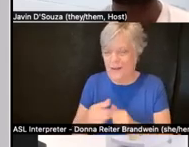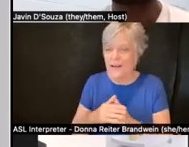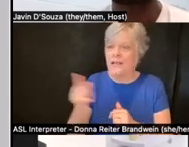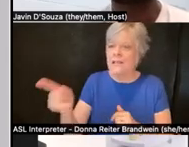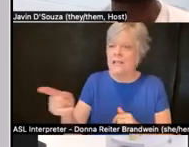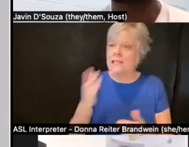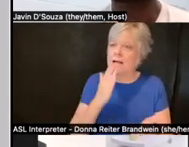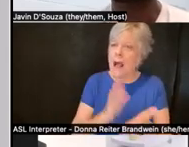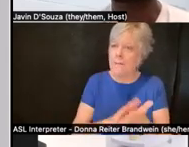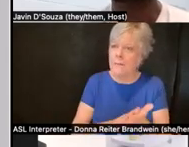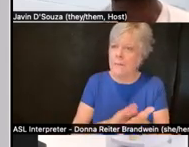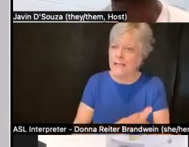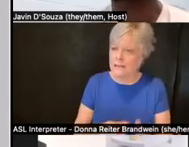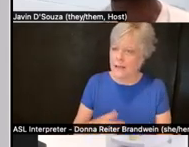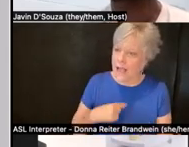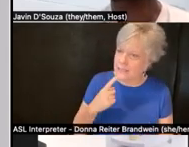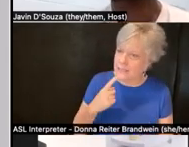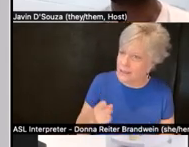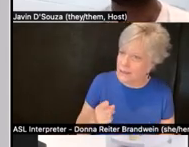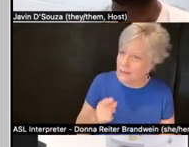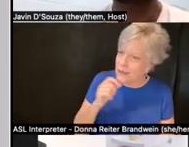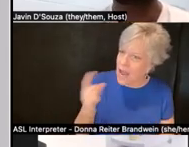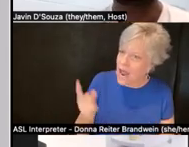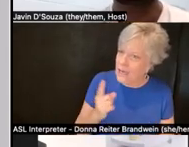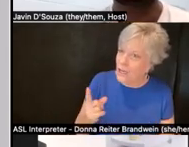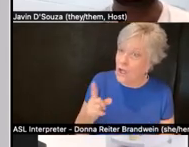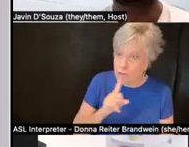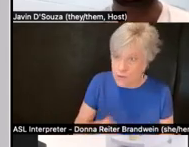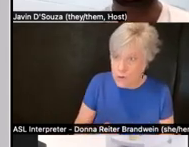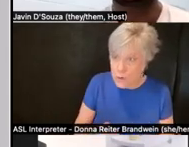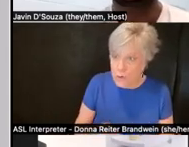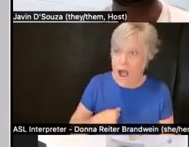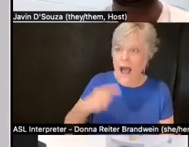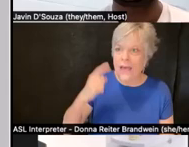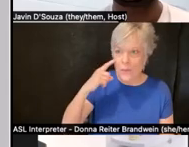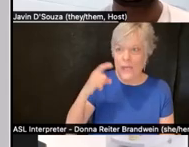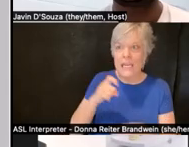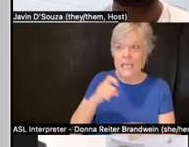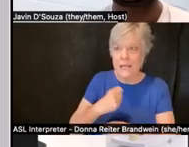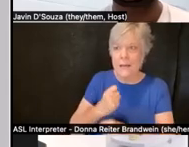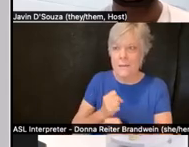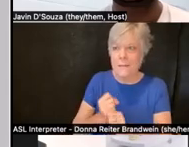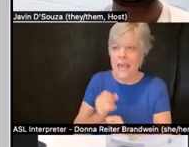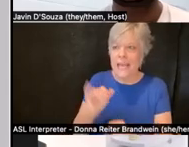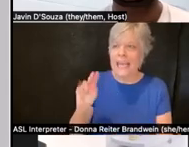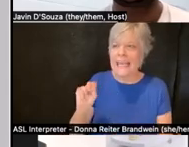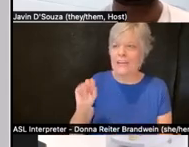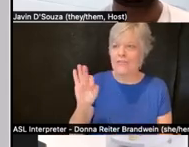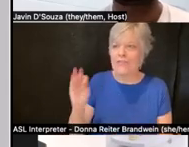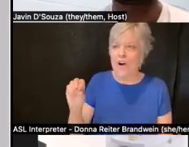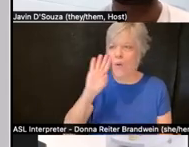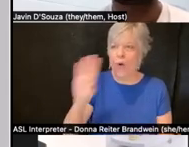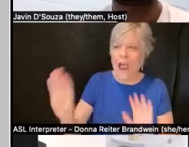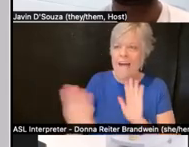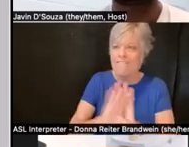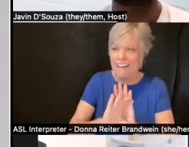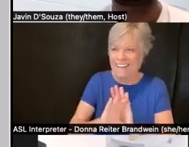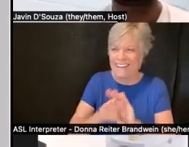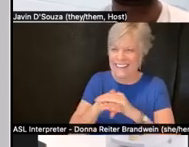I said, "You know what? That is not only so true, I think we need to make like an infographic about this, an accessible infographic."